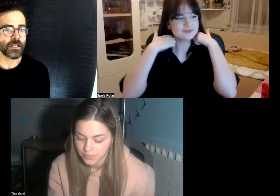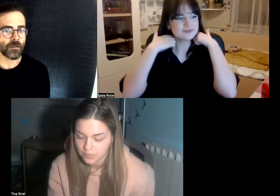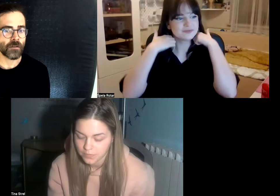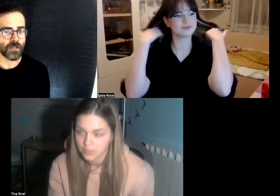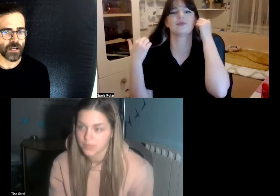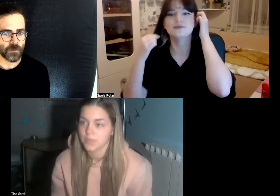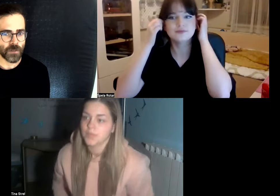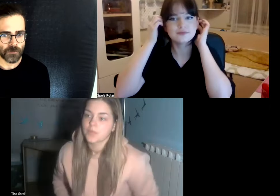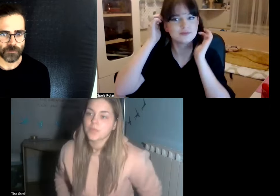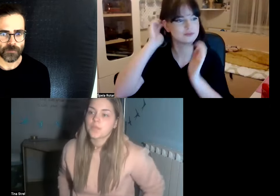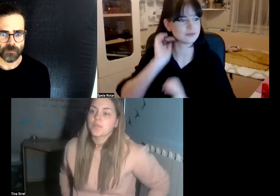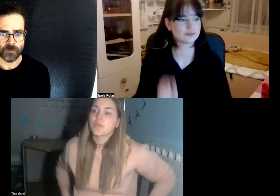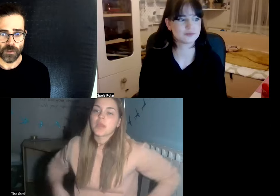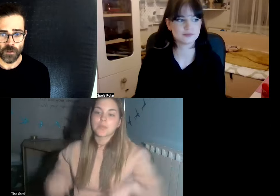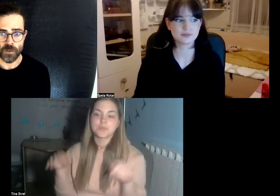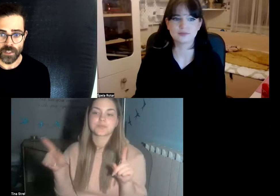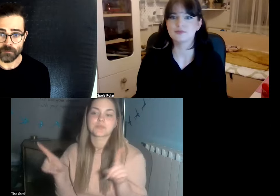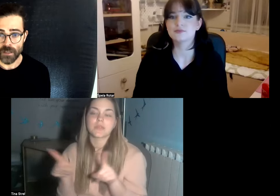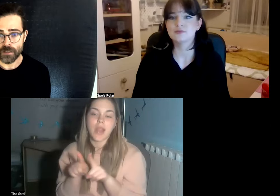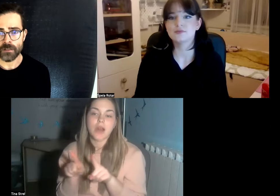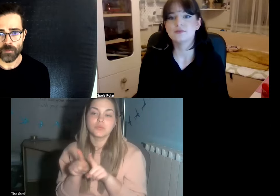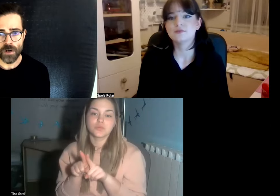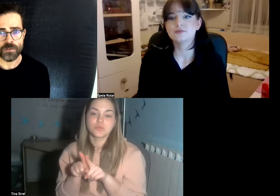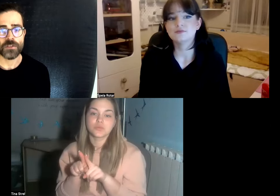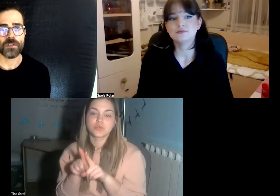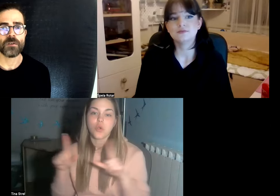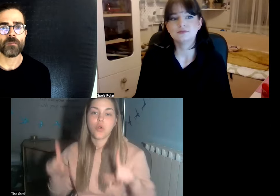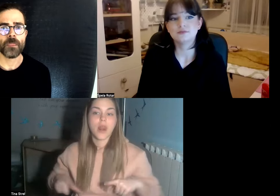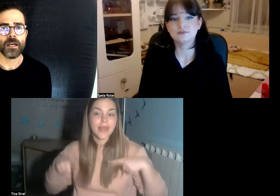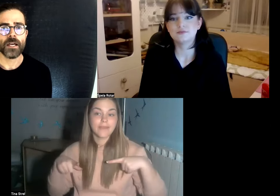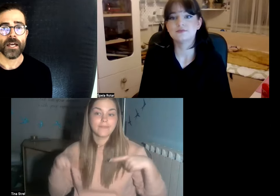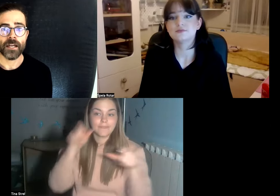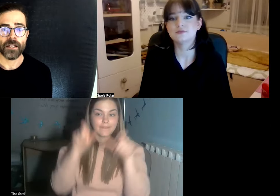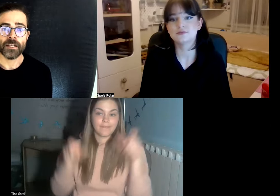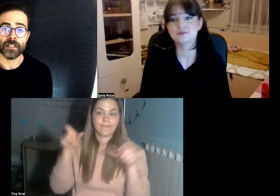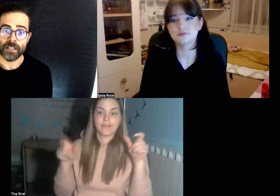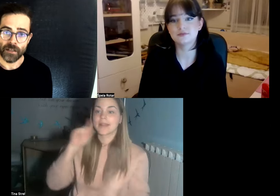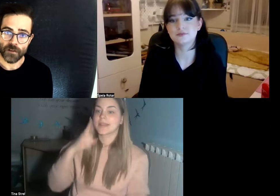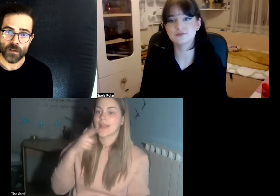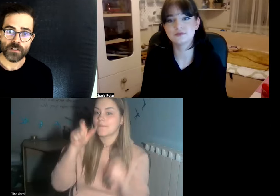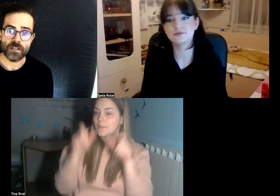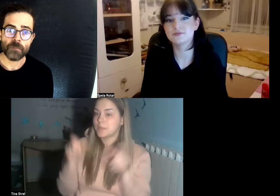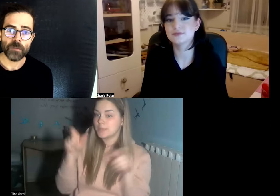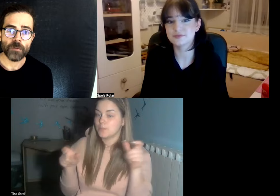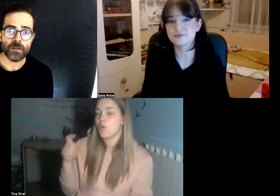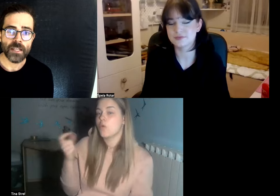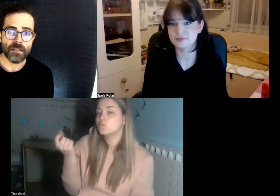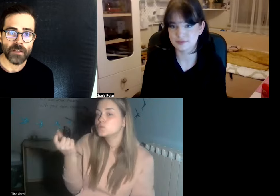in every country due to this medical approach and Tina for this many people living